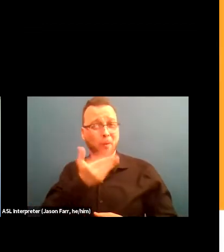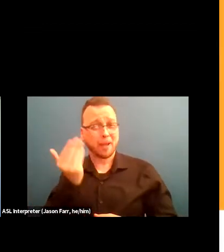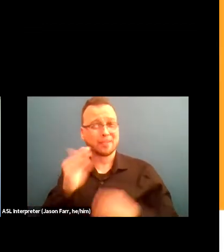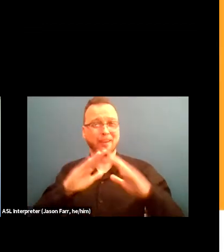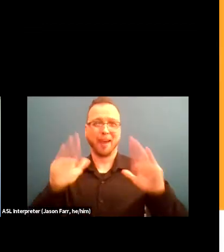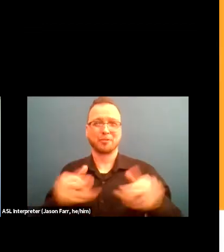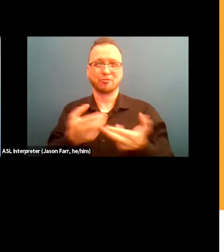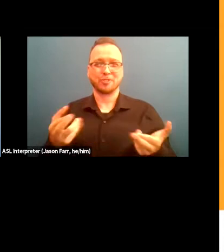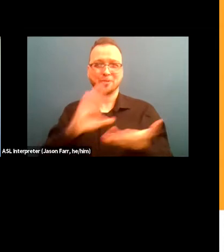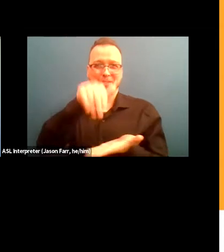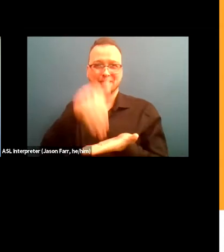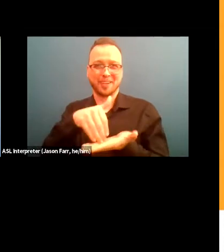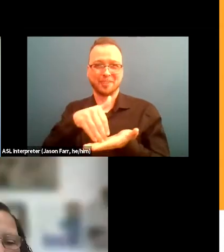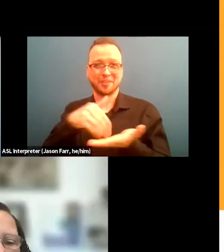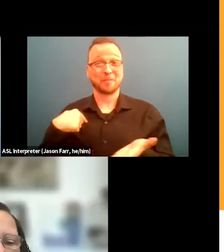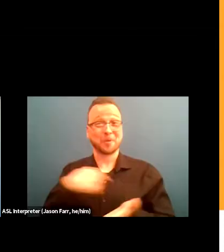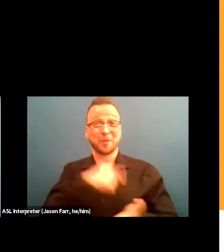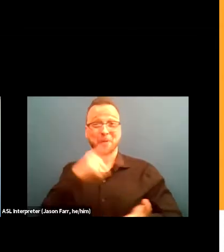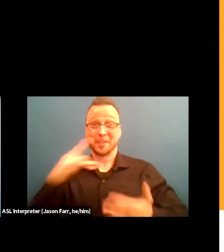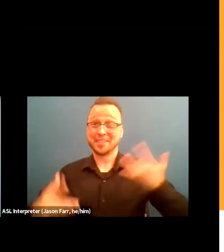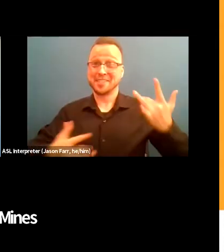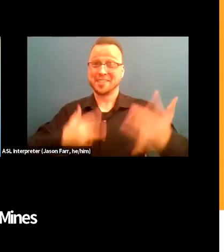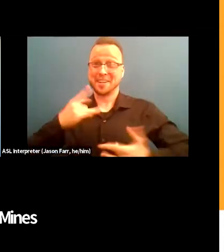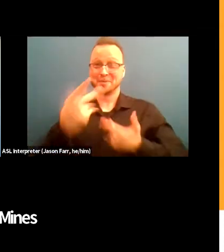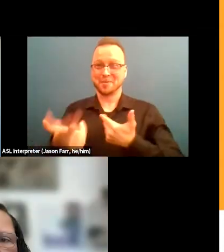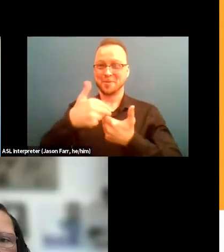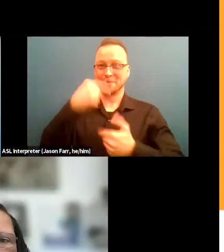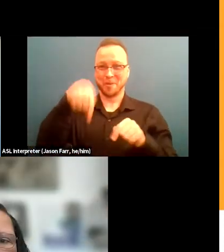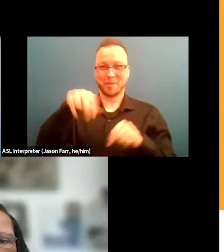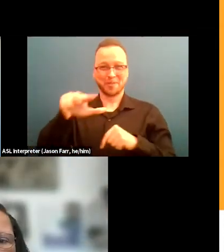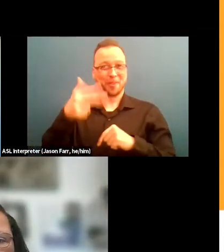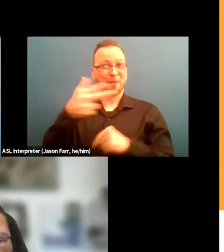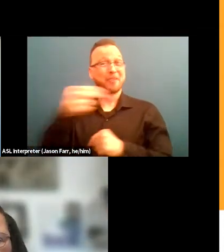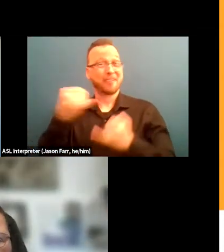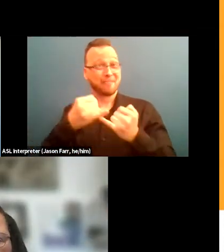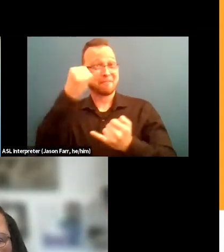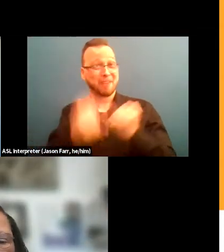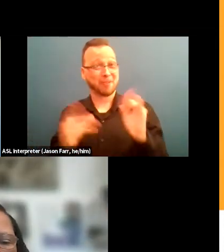And we are excited that you're joining us for the third and final session of the Supportive Housing Models